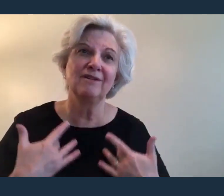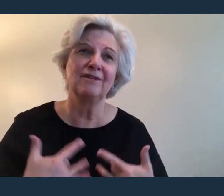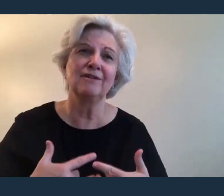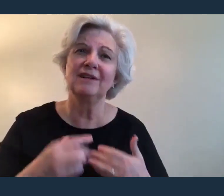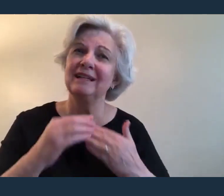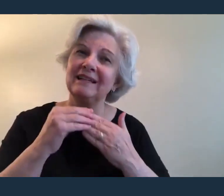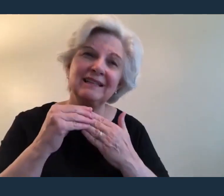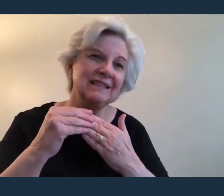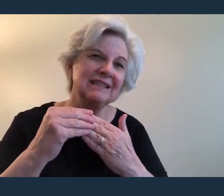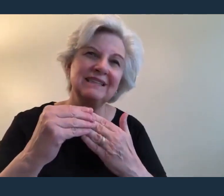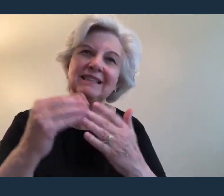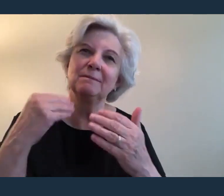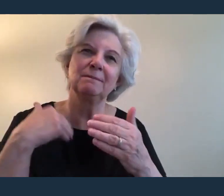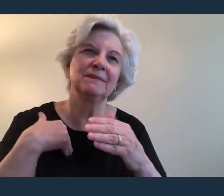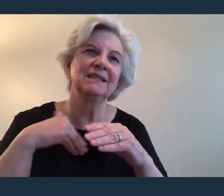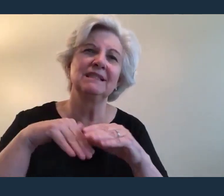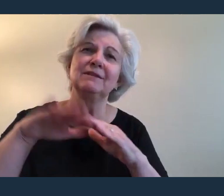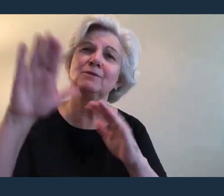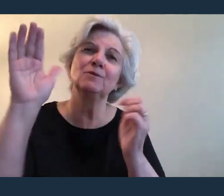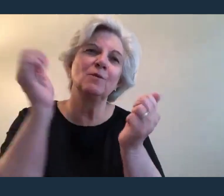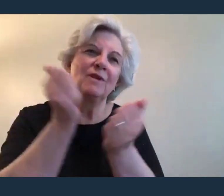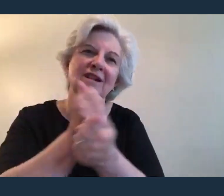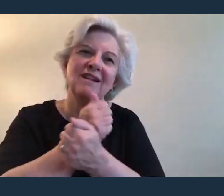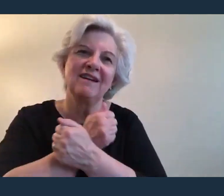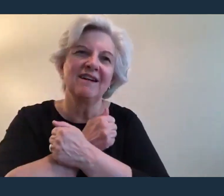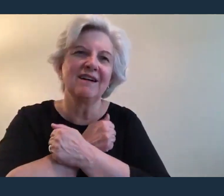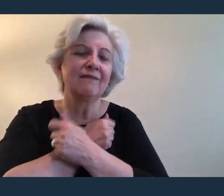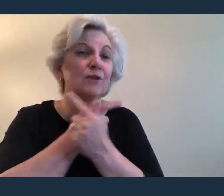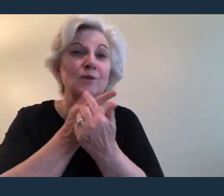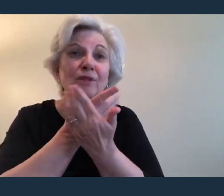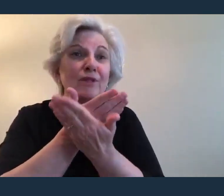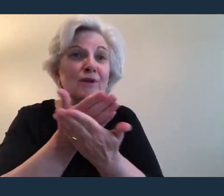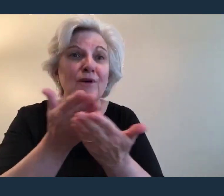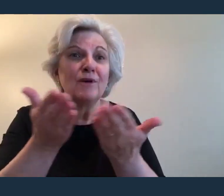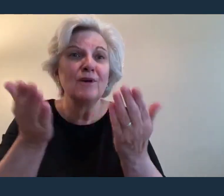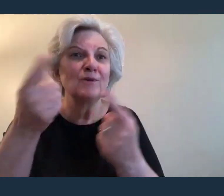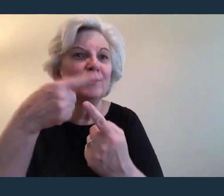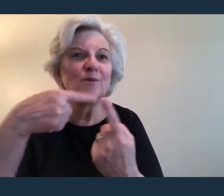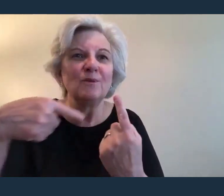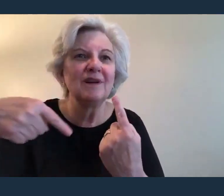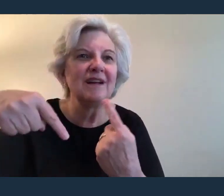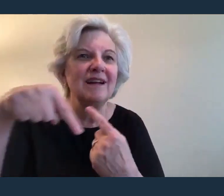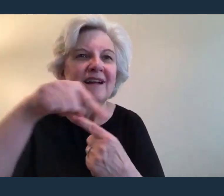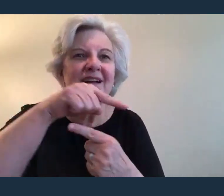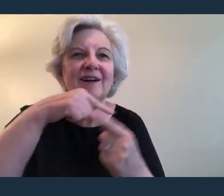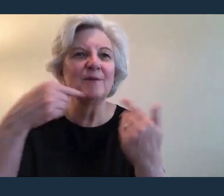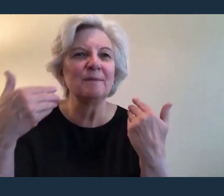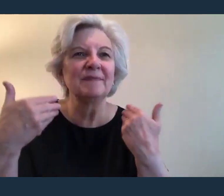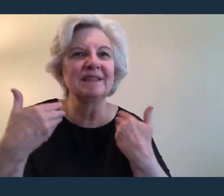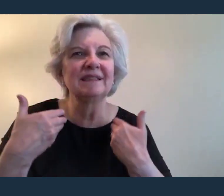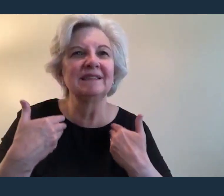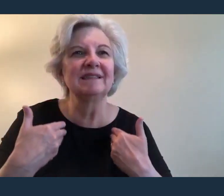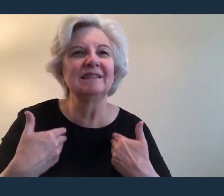And lead me in Your love to those around me